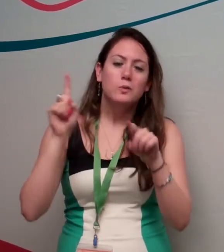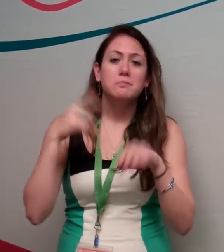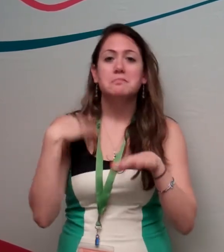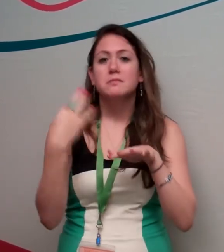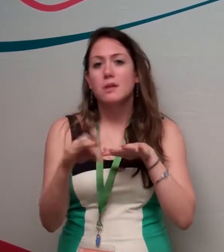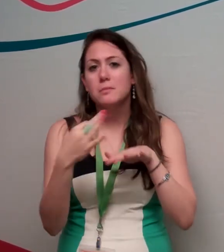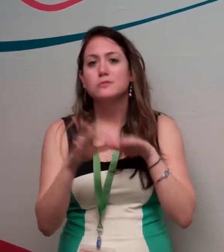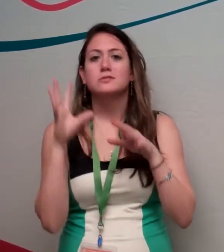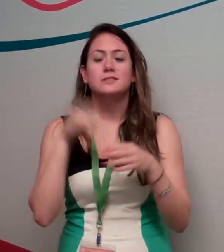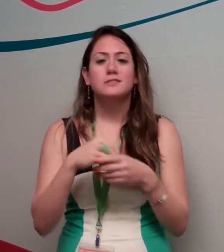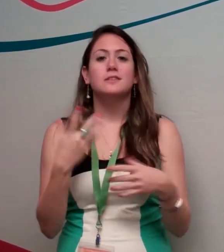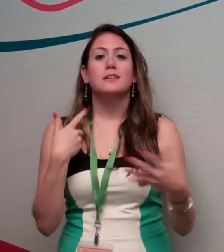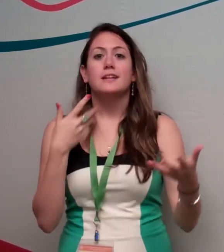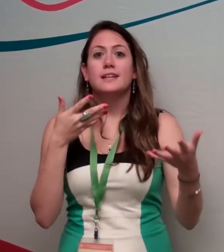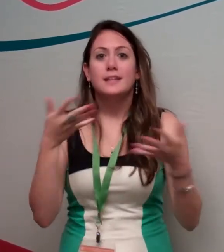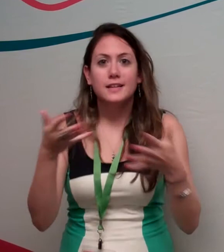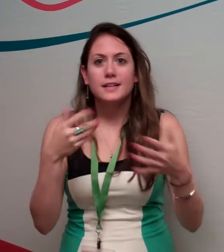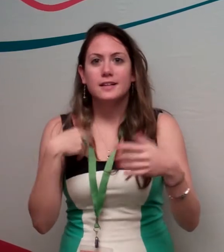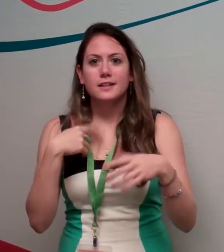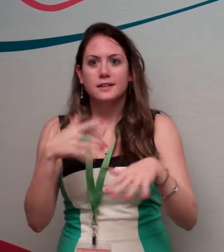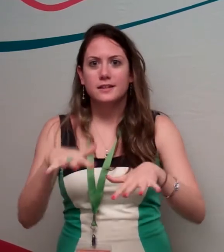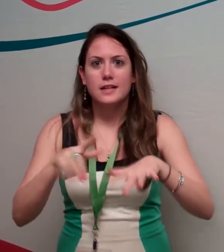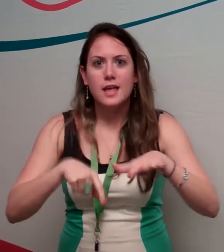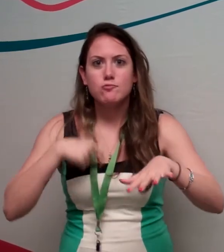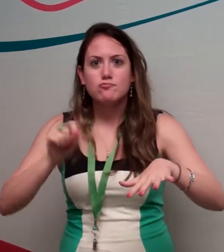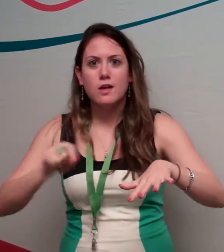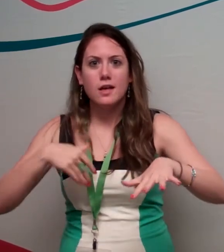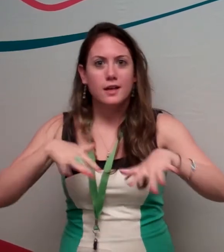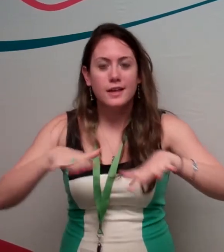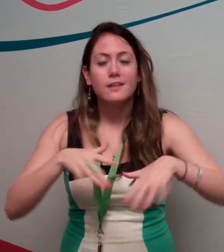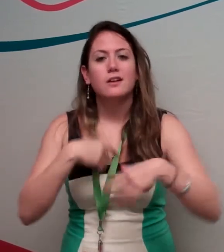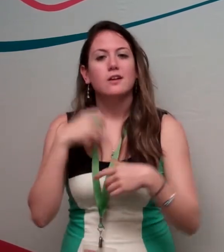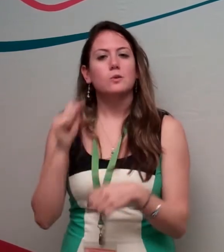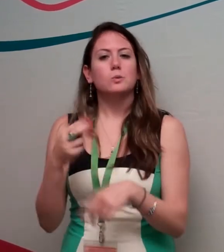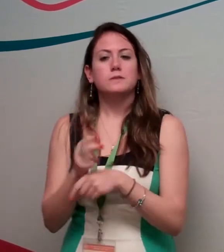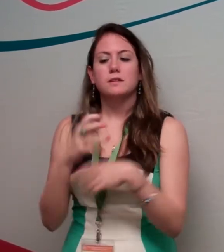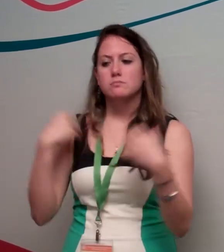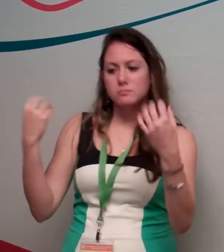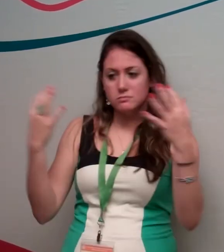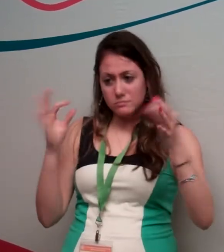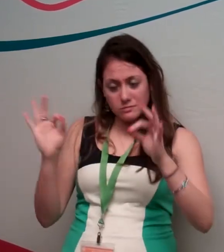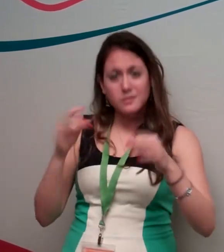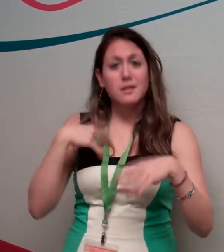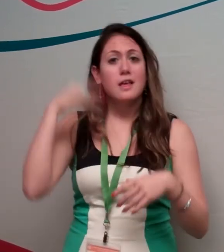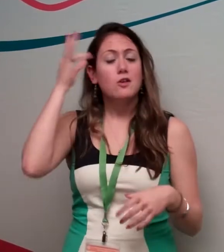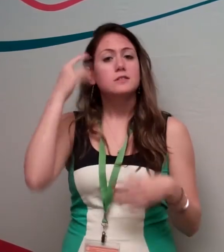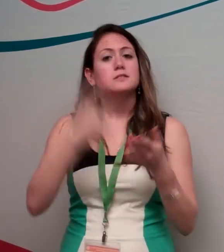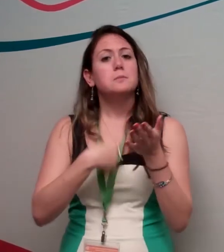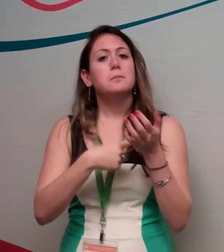You can get your nails done there too, but when I do, I can’t write back and forth with the stylist because my nails are wet. I could use AVIA, have an interpreter and make sure everything is better understood.